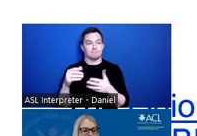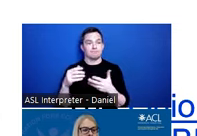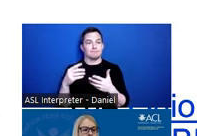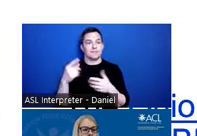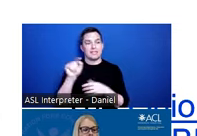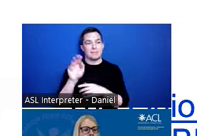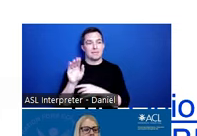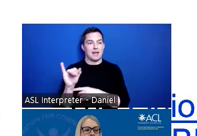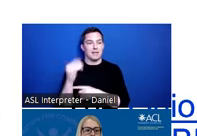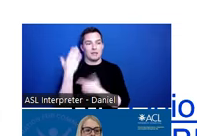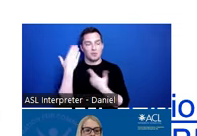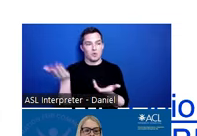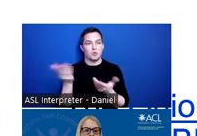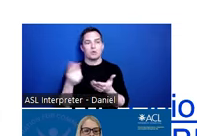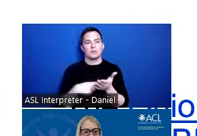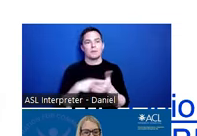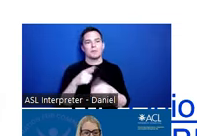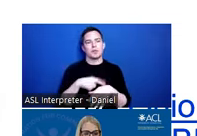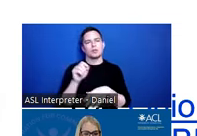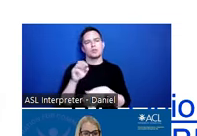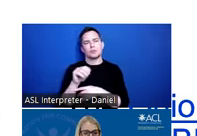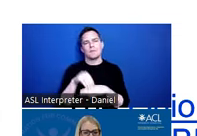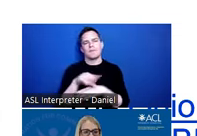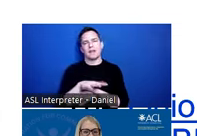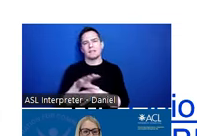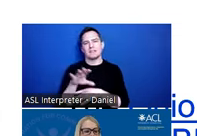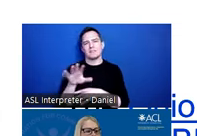and/or are not aware of the long-term effects they may be experiencing.